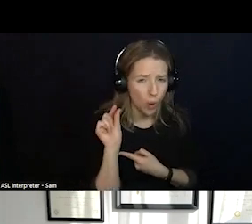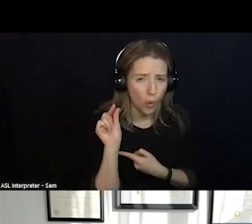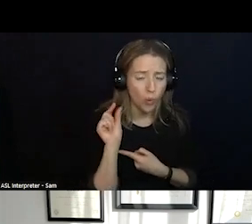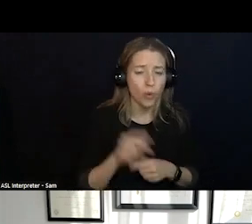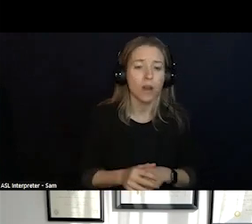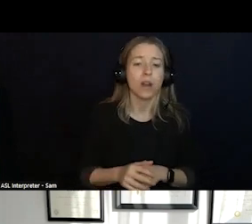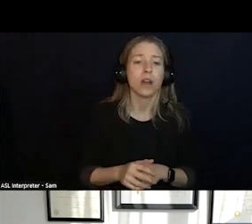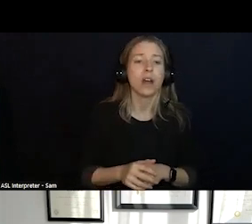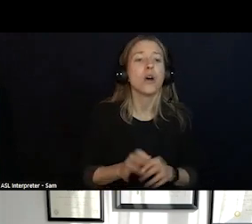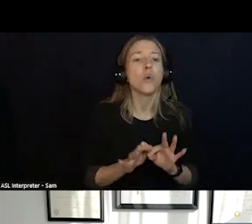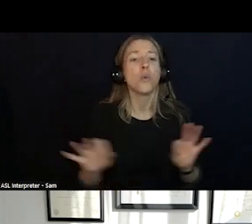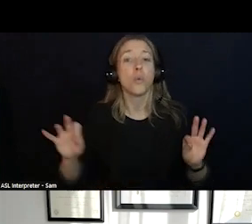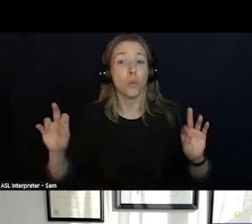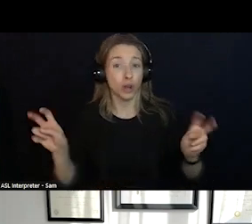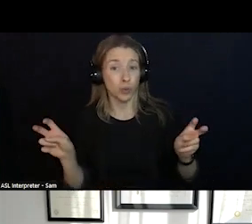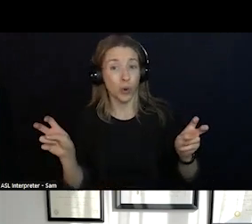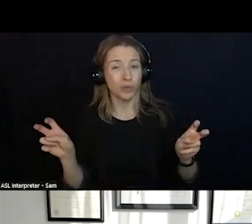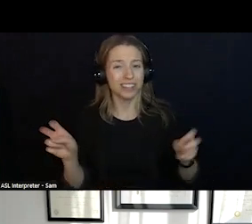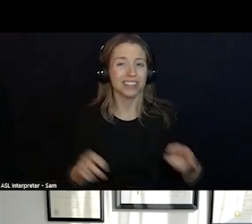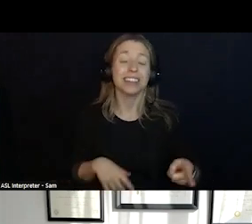THAT -- IF THERE WERE AMBULANCES, THERE WERE UNSUITABLE AND DID